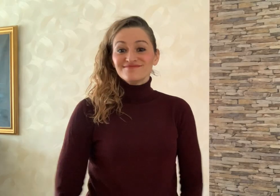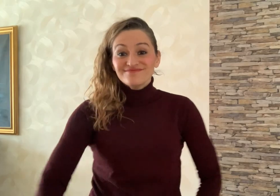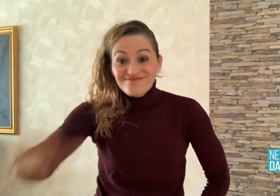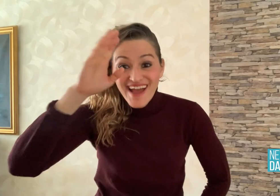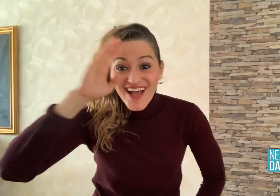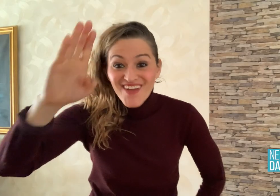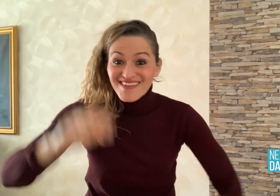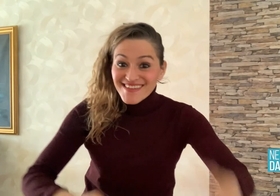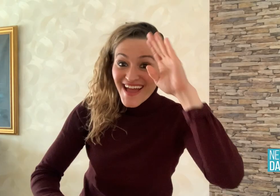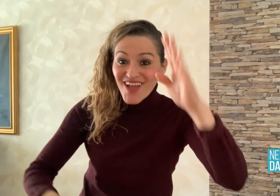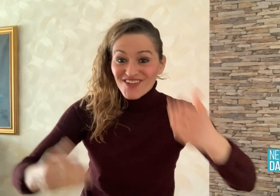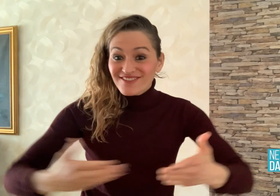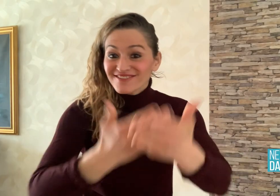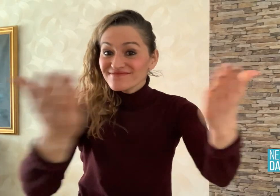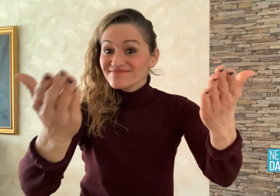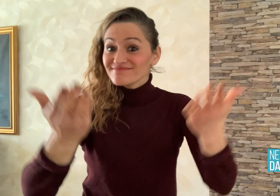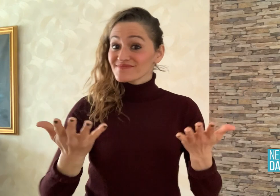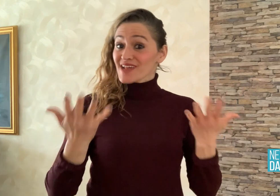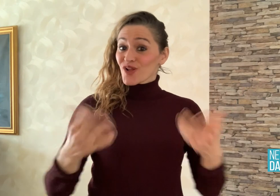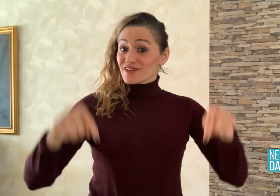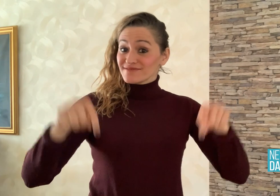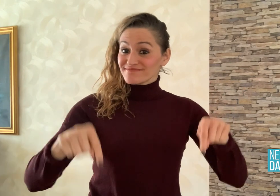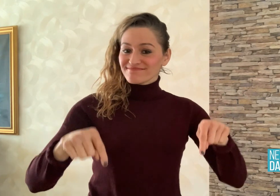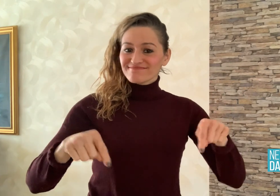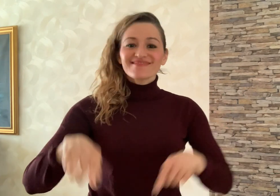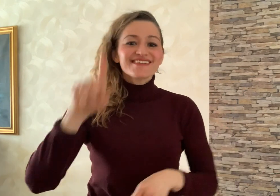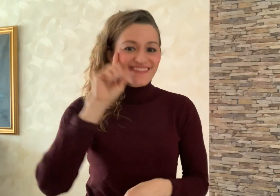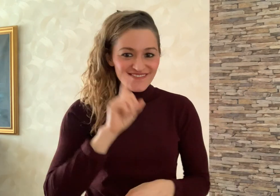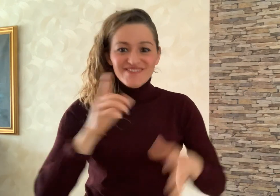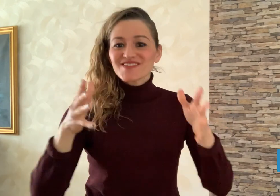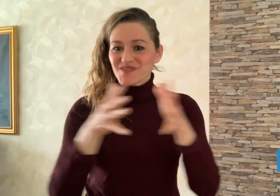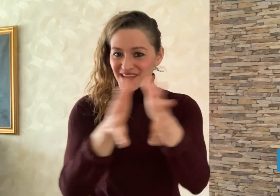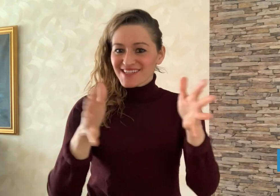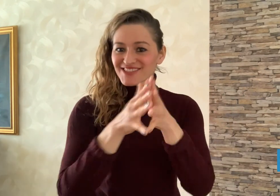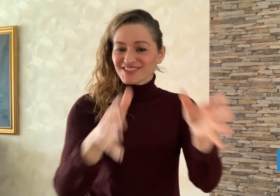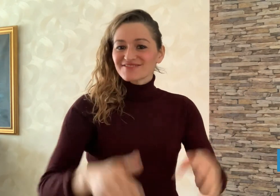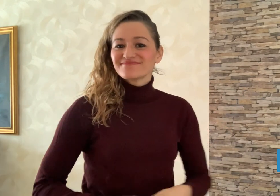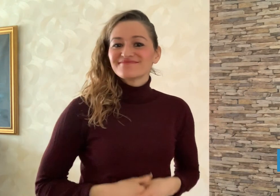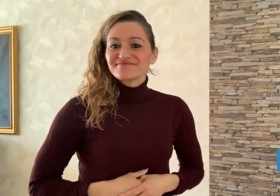Hello, welcome to this DeafWire.